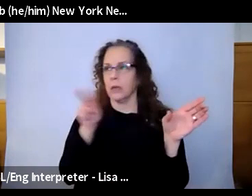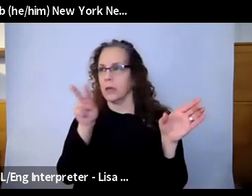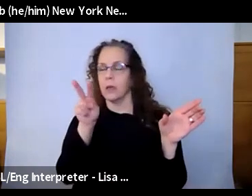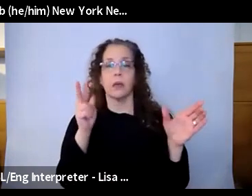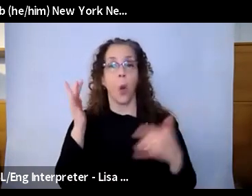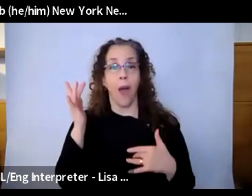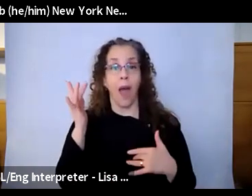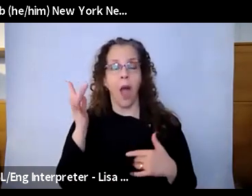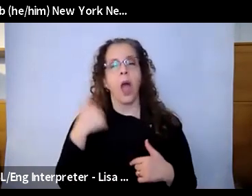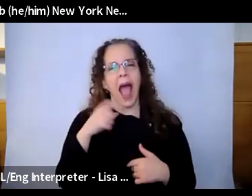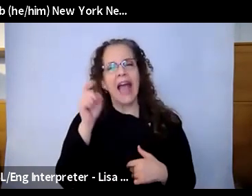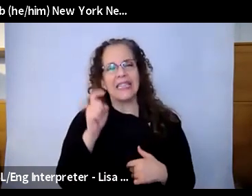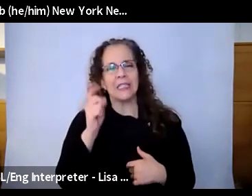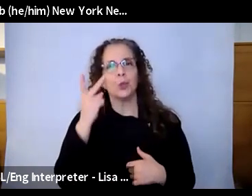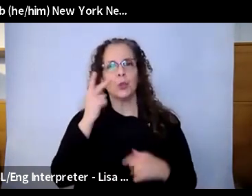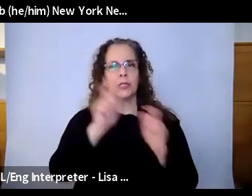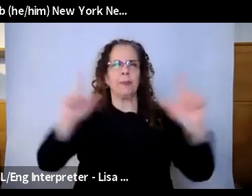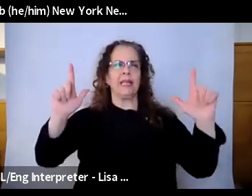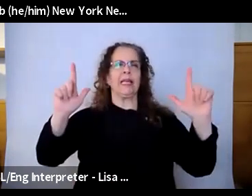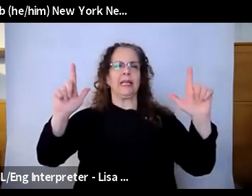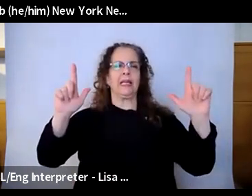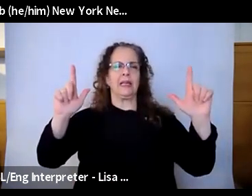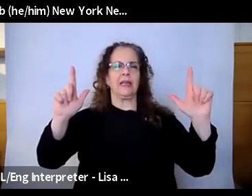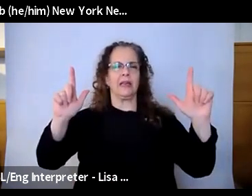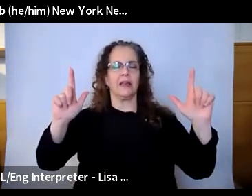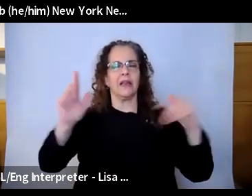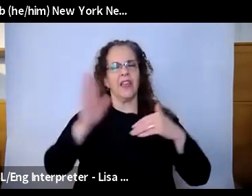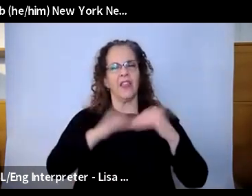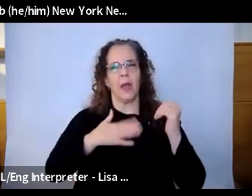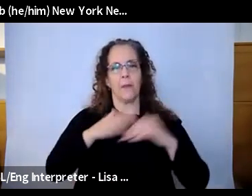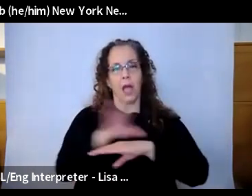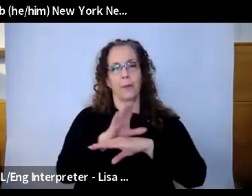than what I am seeing on my computer. So it's just finding